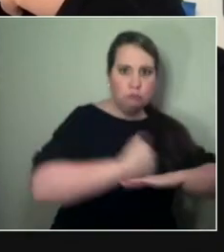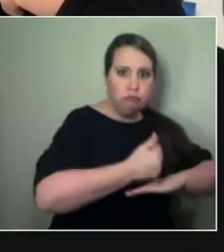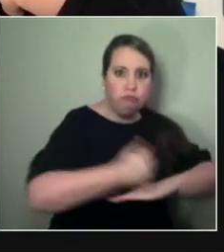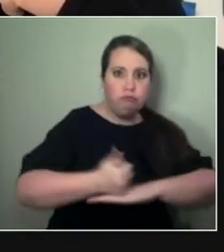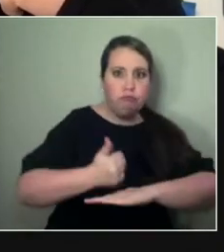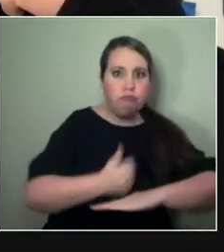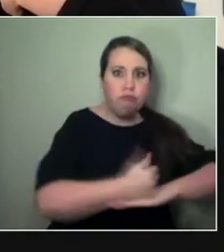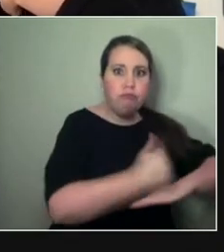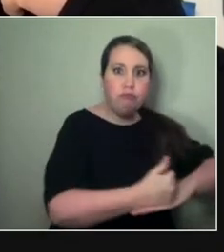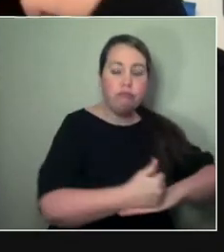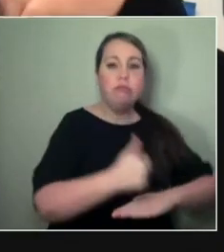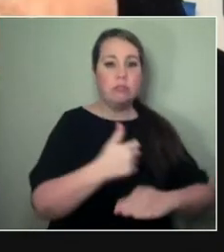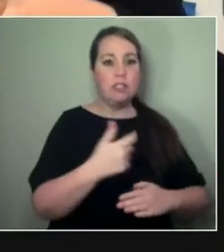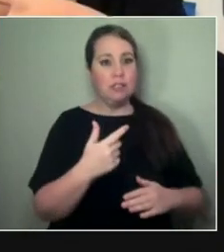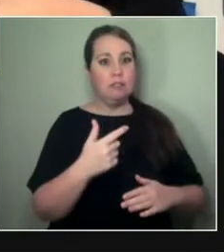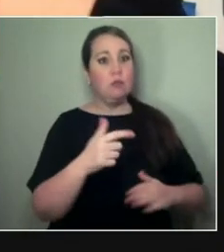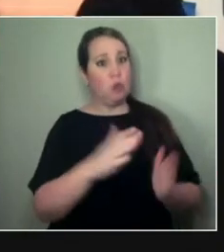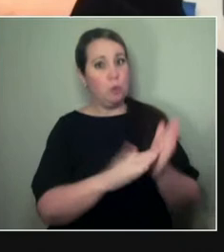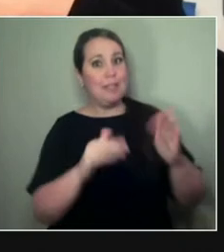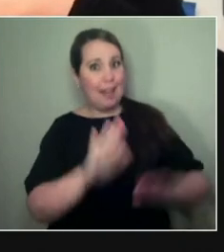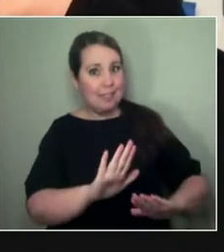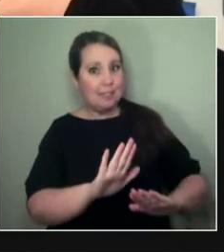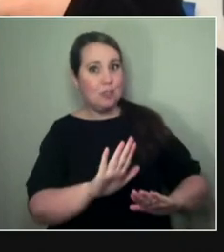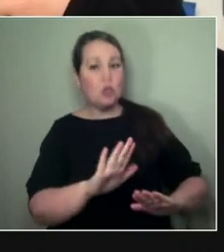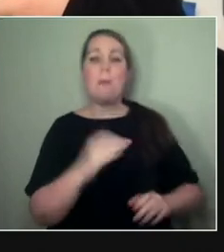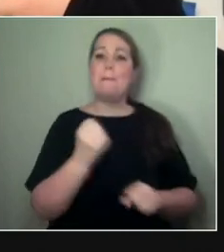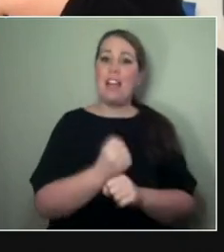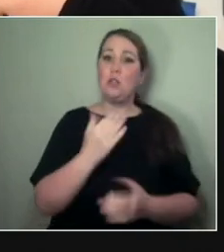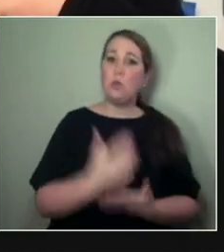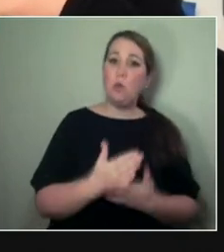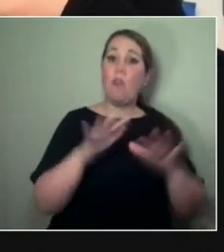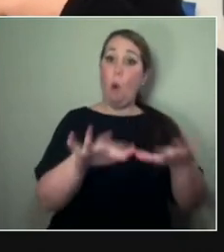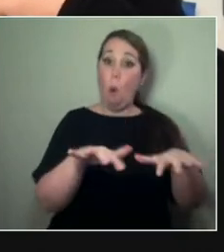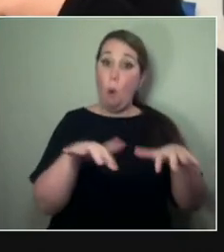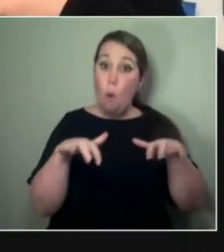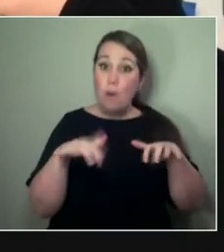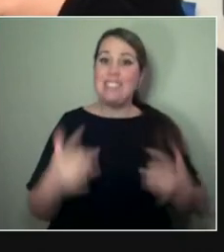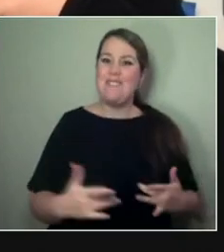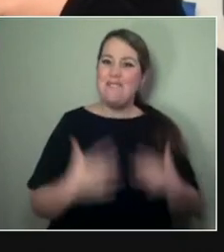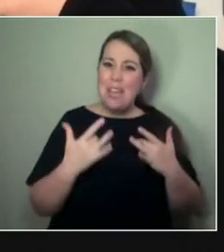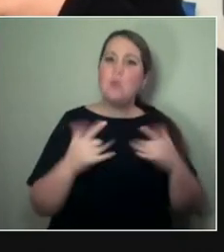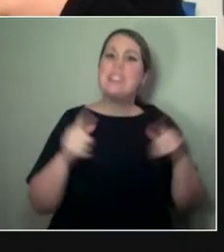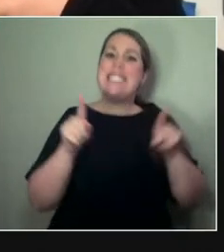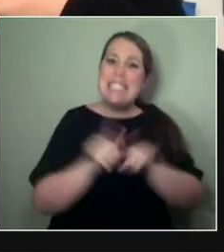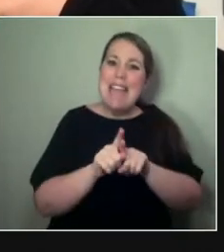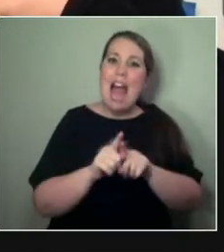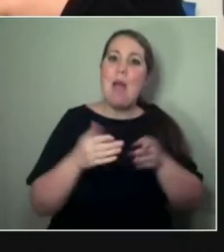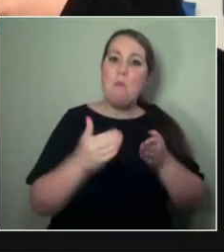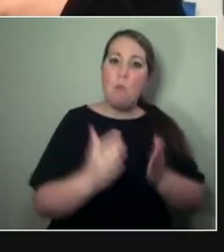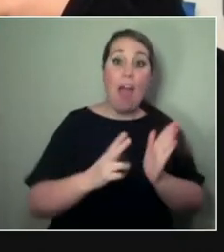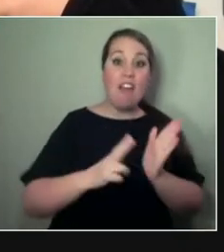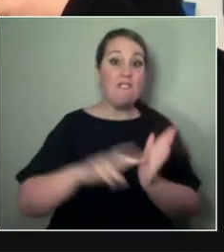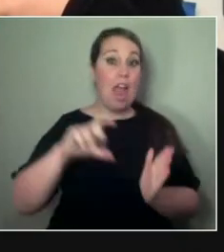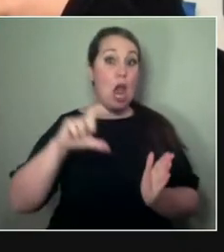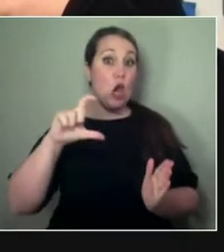How would we make sure that the audience had a similar invitation to interact in their way as they might in Vancouver?